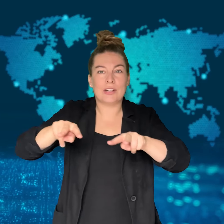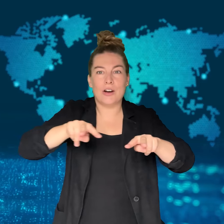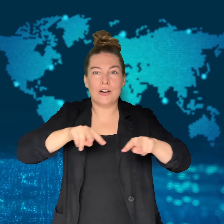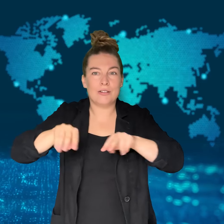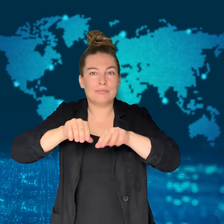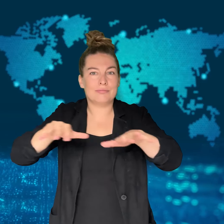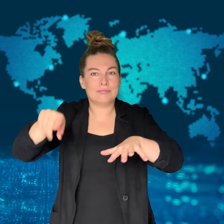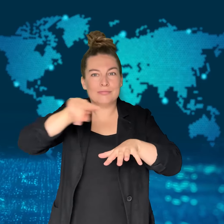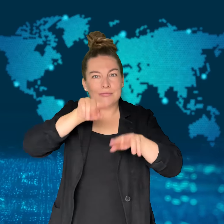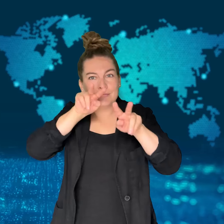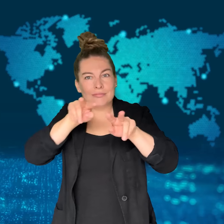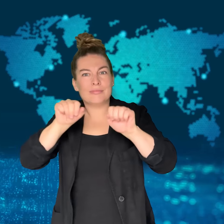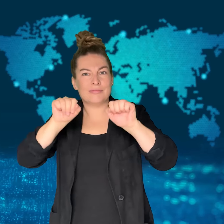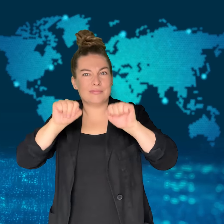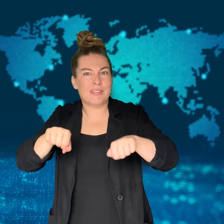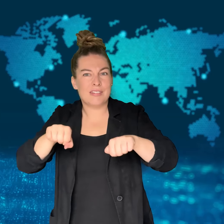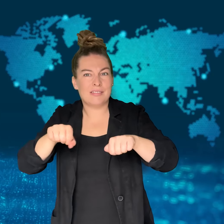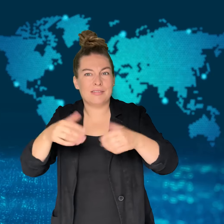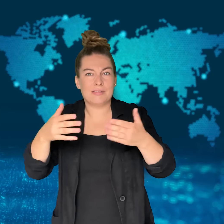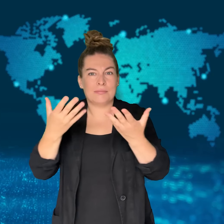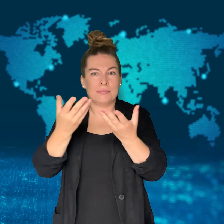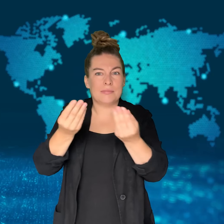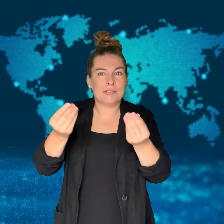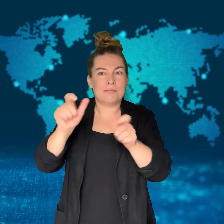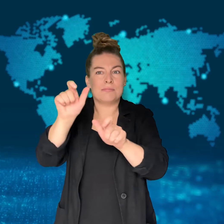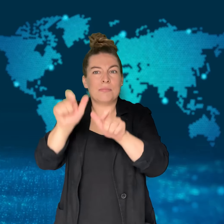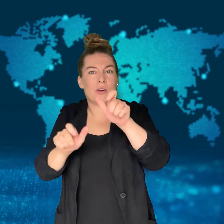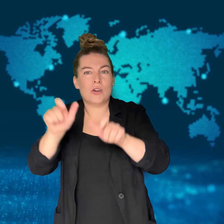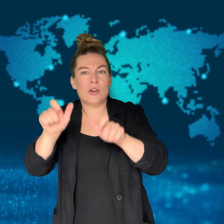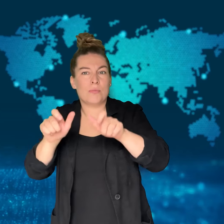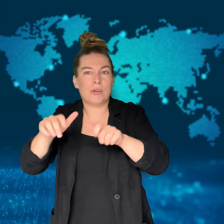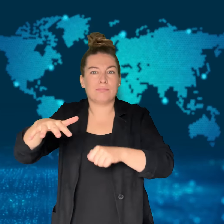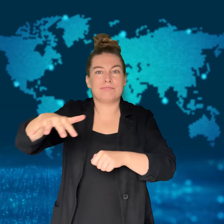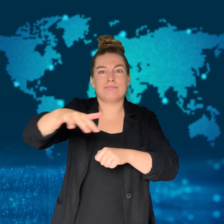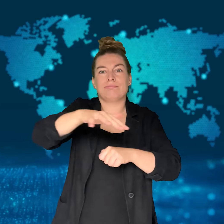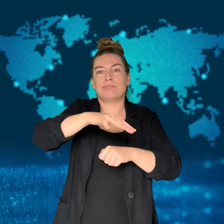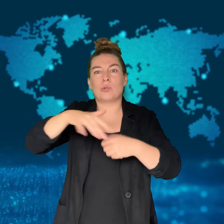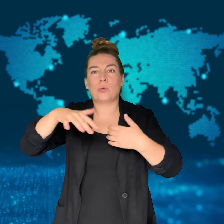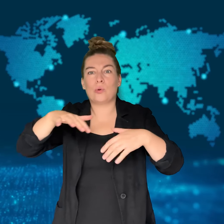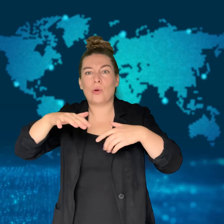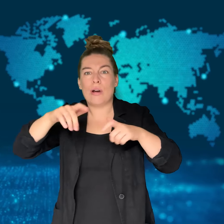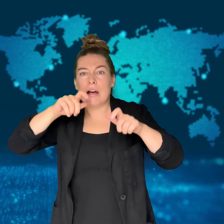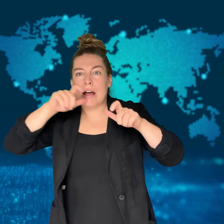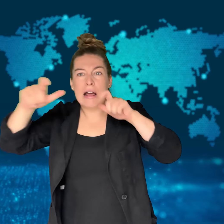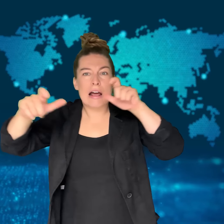passengers in the cars on fire.